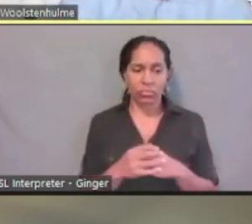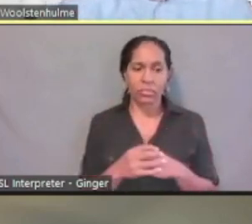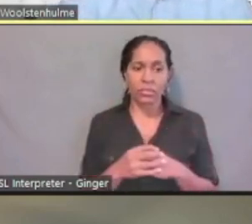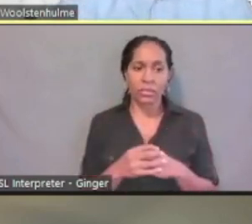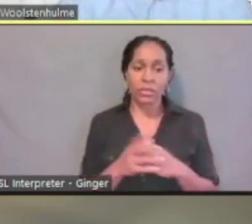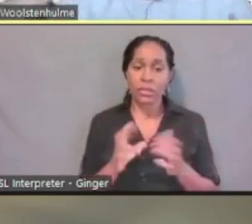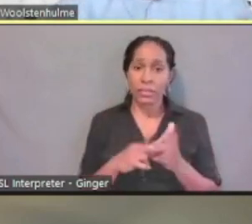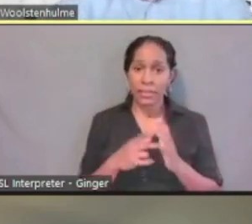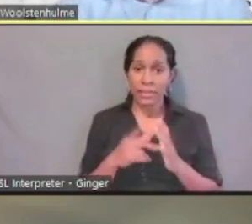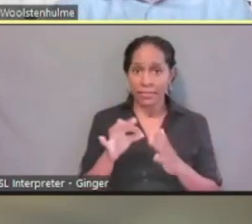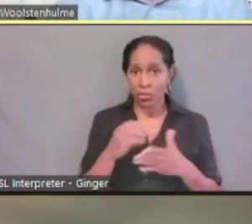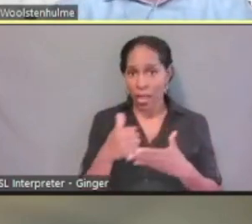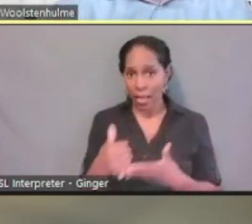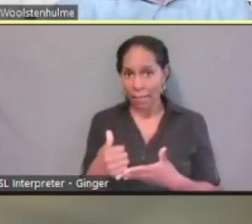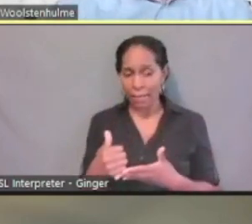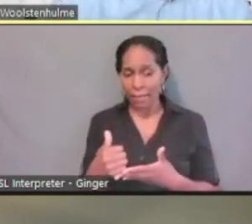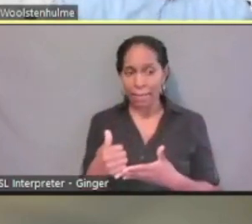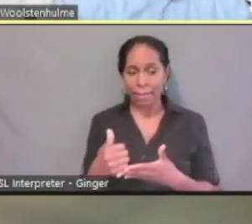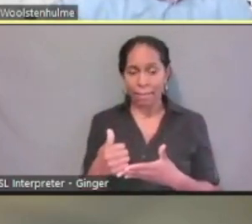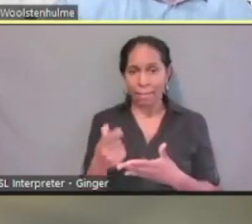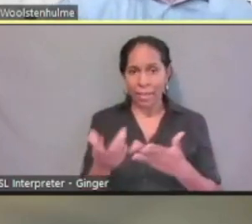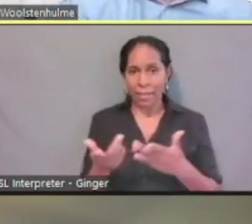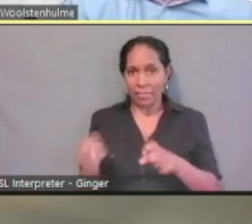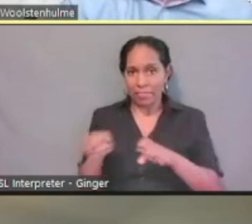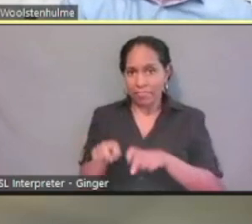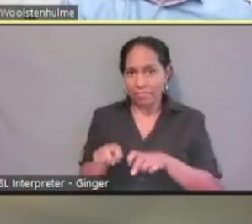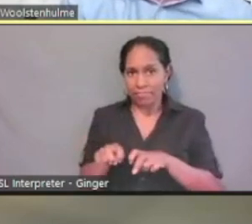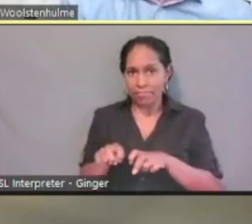and they're sitting there by you, that's what you would be doing